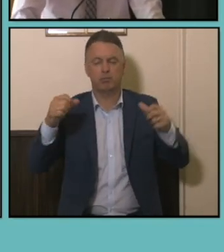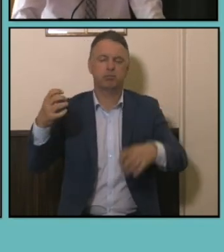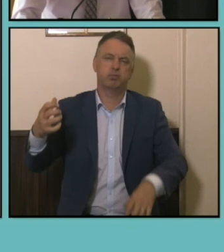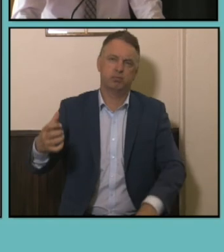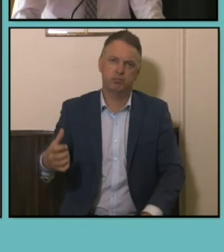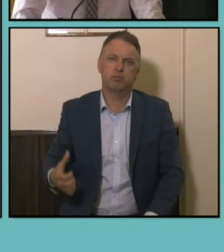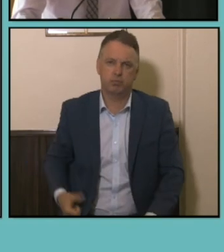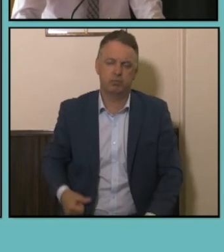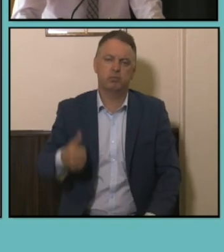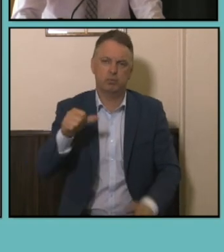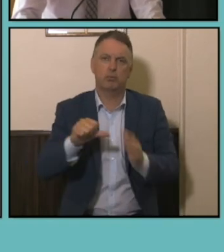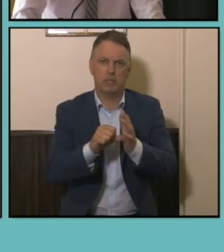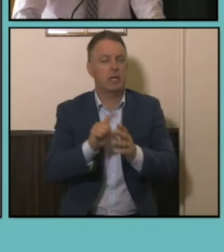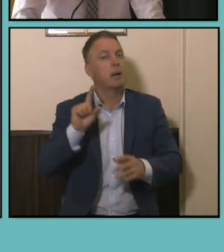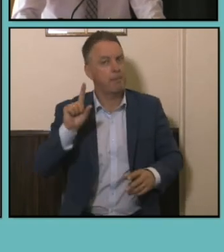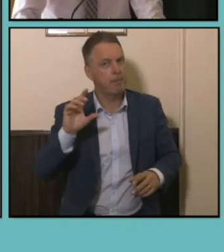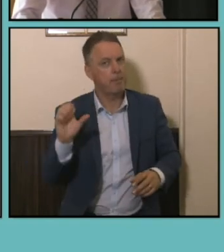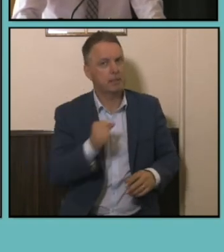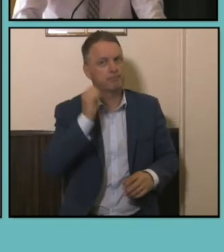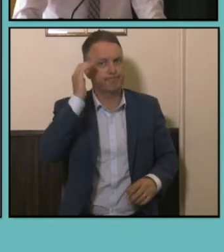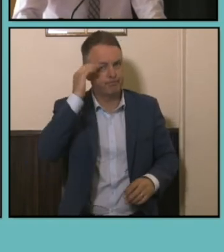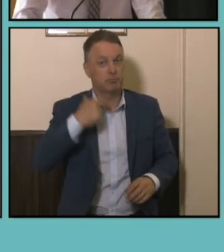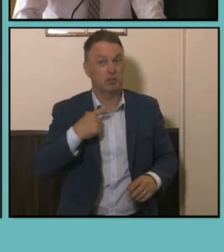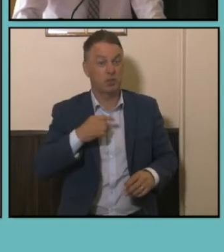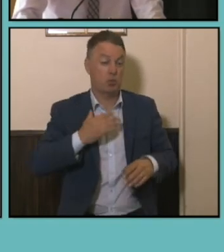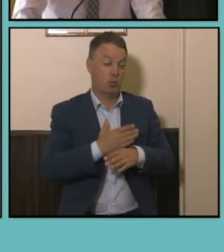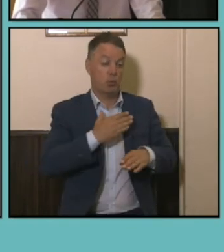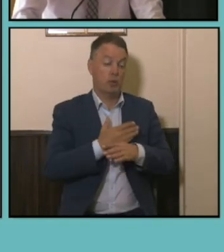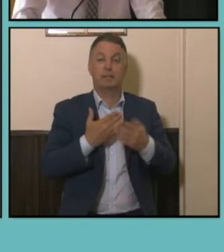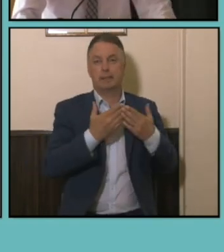you need to love what you do I think to earn these qualifications in the